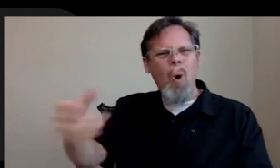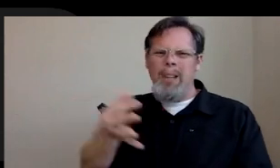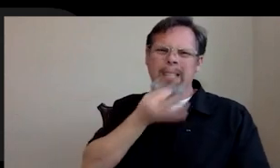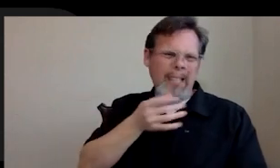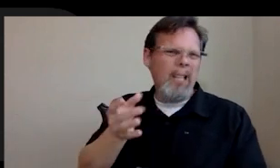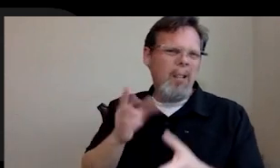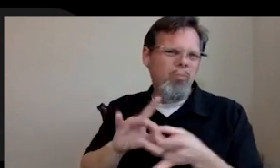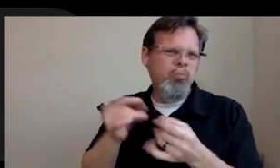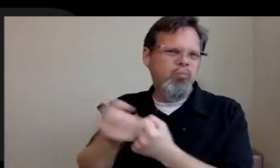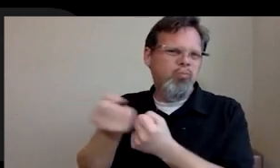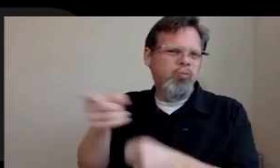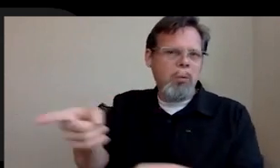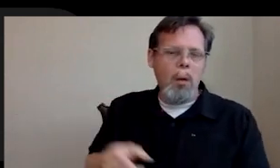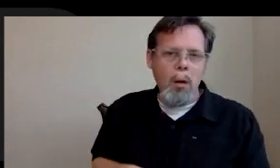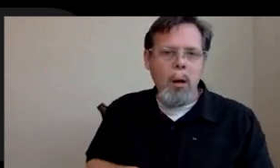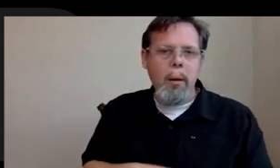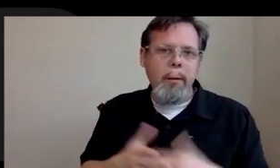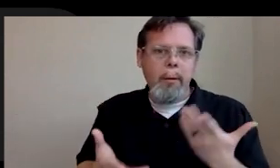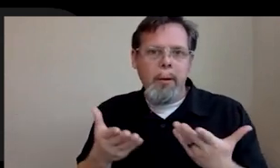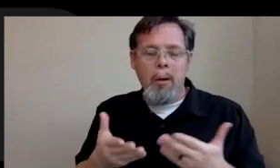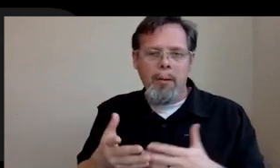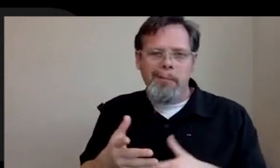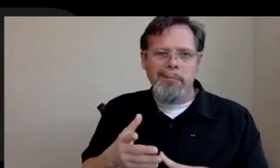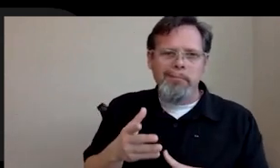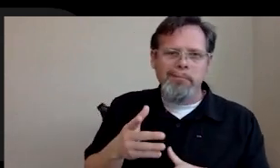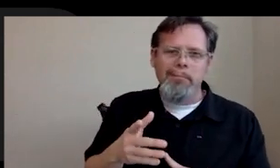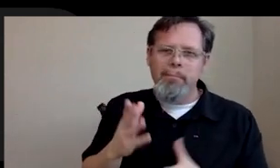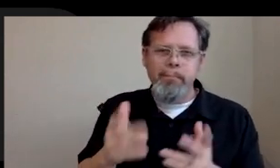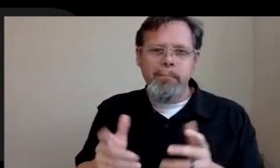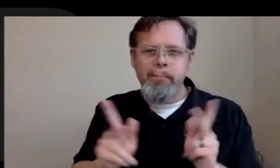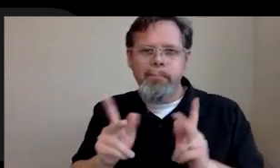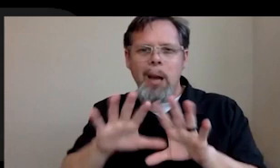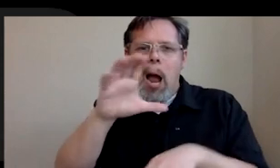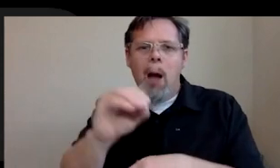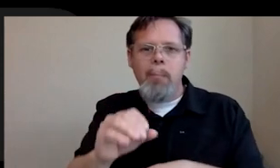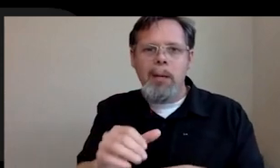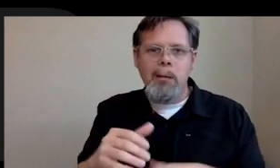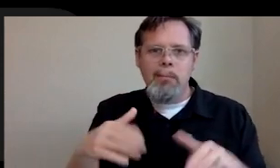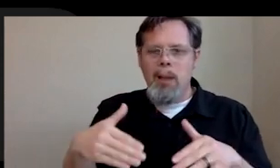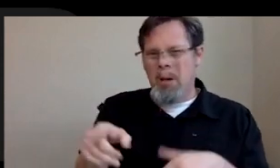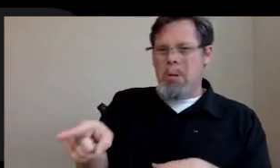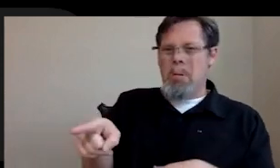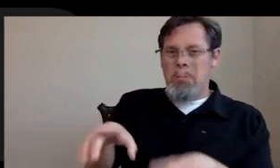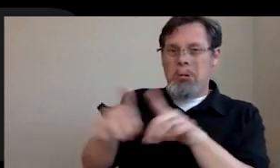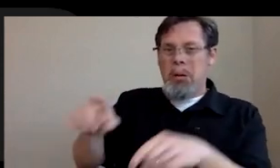you didn't you didn't graduate. You didn't have a degree. That's why we haven't reached that point in the industry. If you have a great portfolio, a